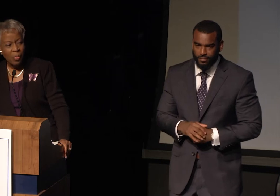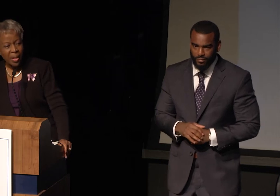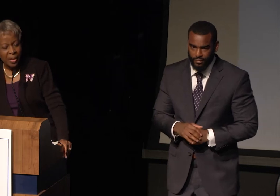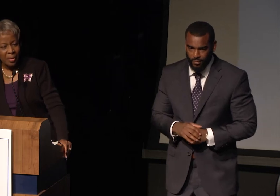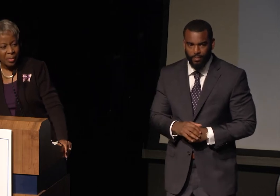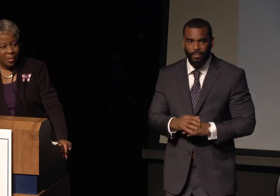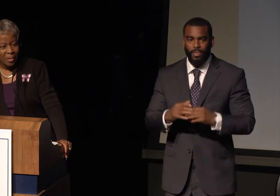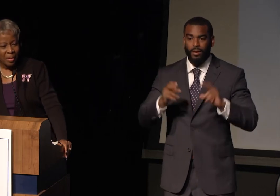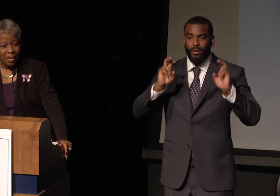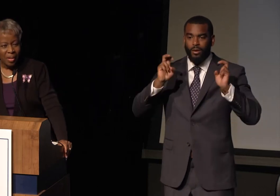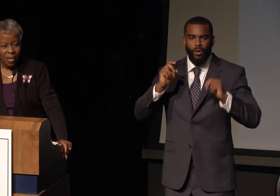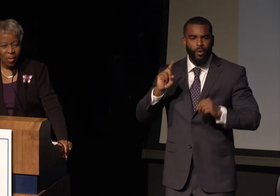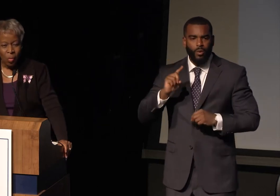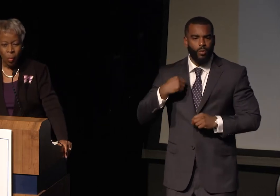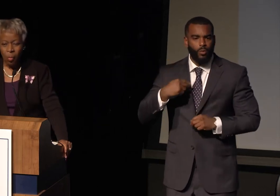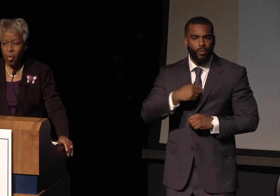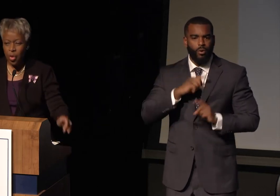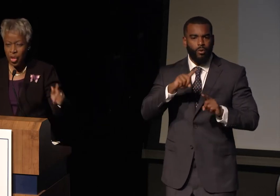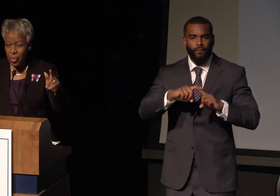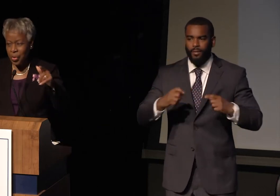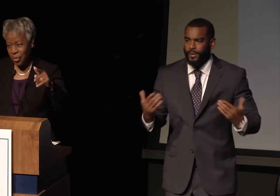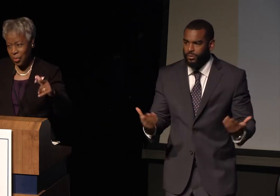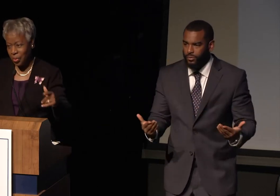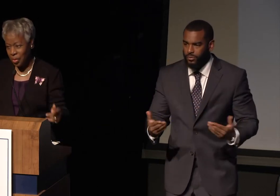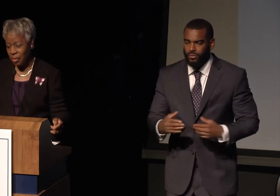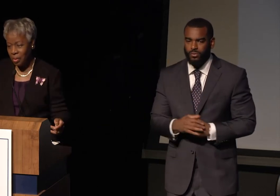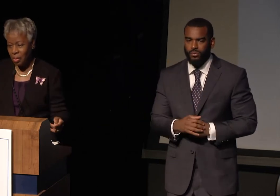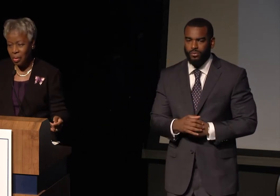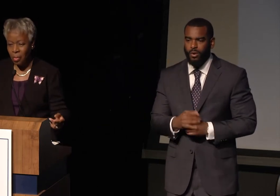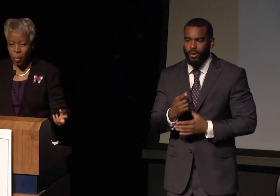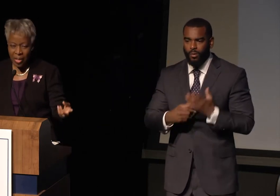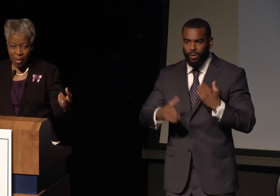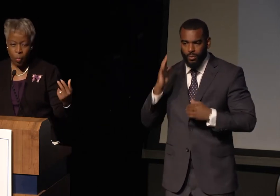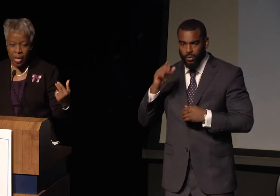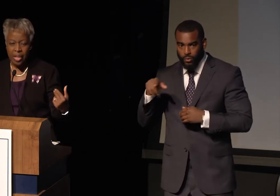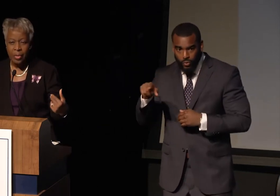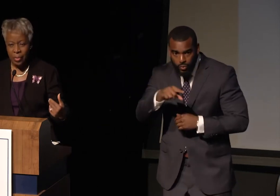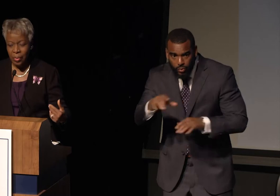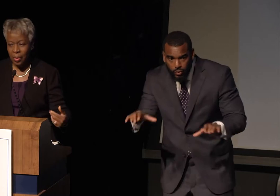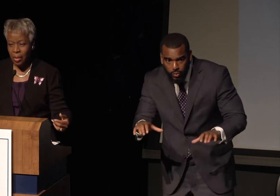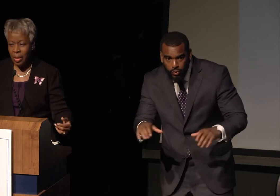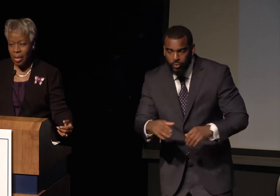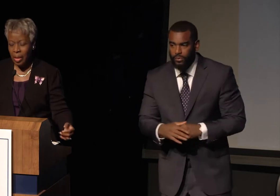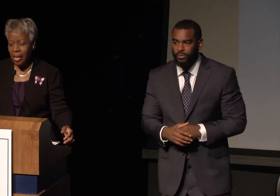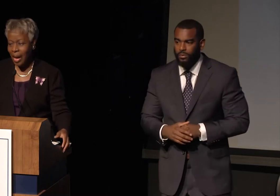Where do we go from here? What will you do? What can we do?